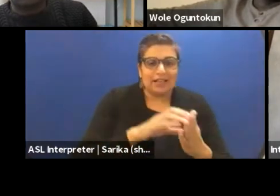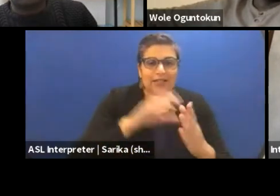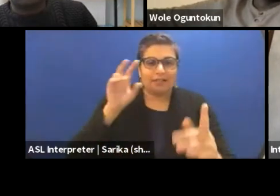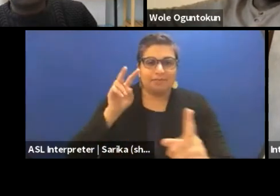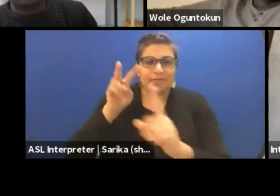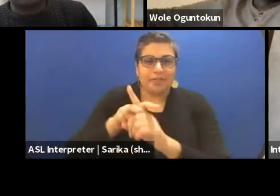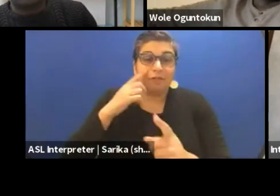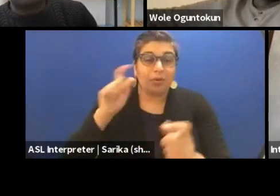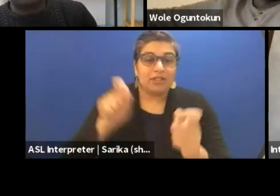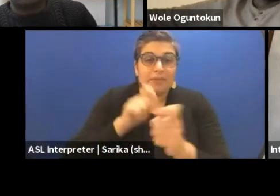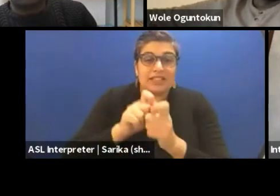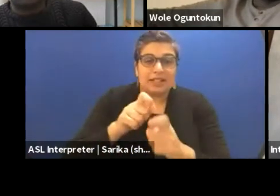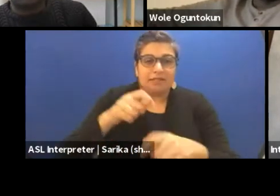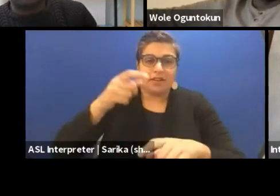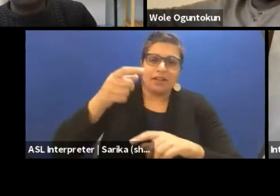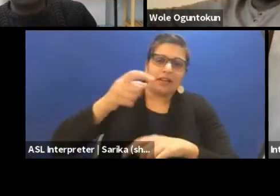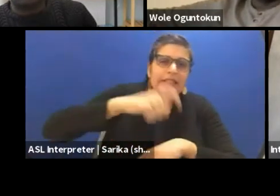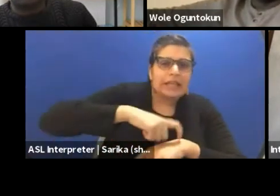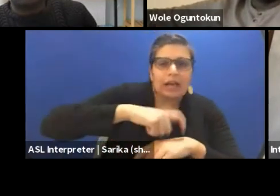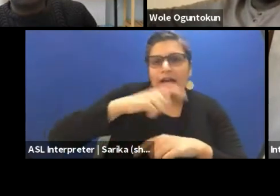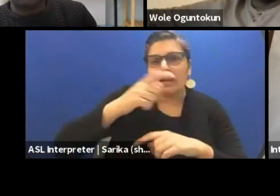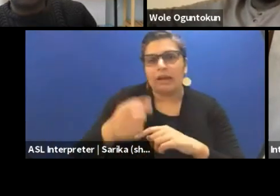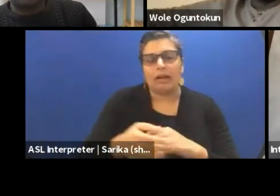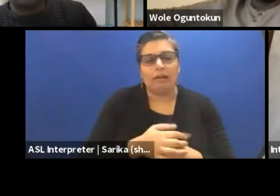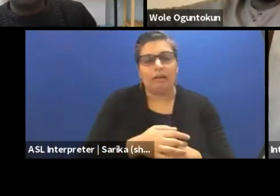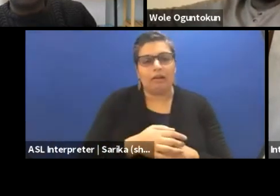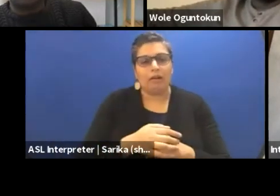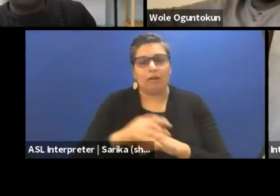in time or certain group of actors,